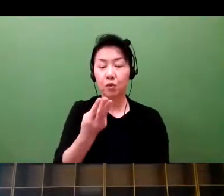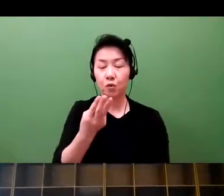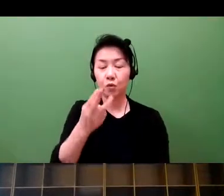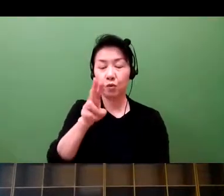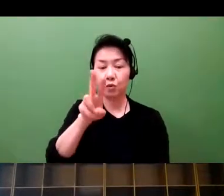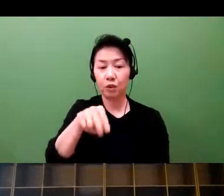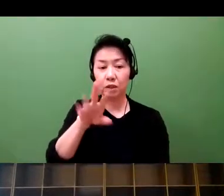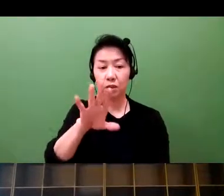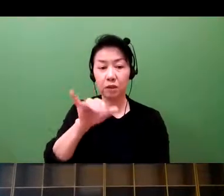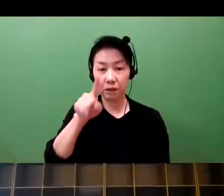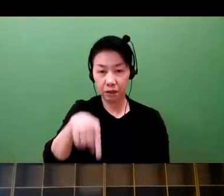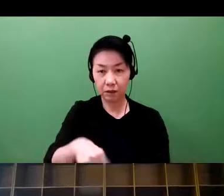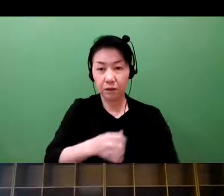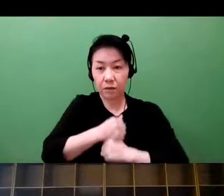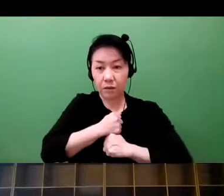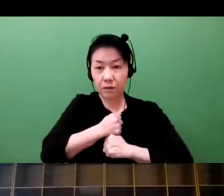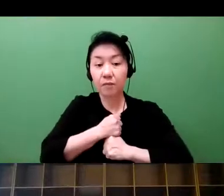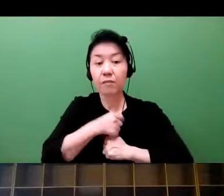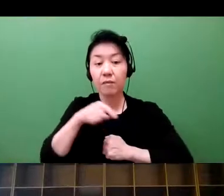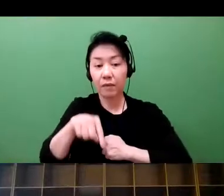And security, especially recently,